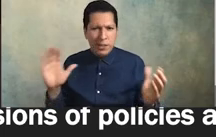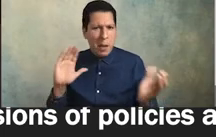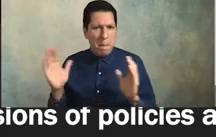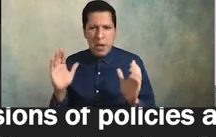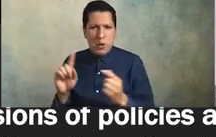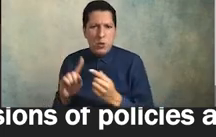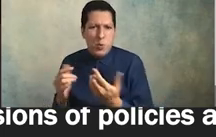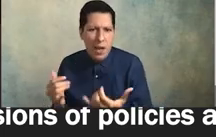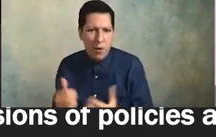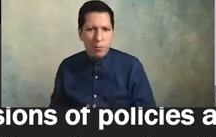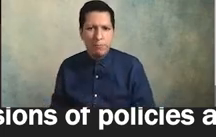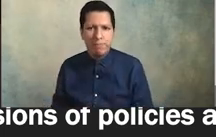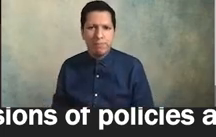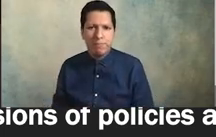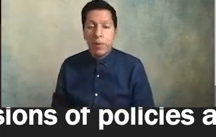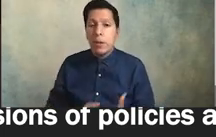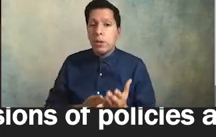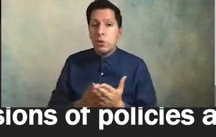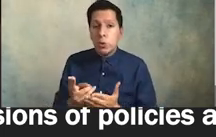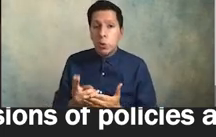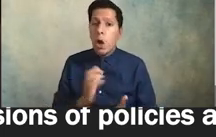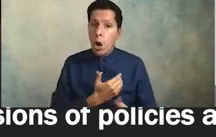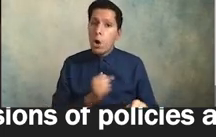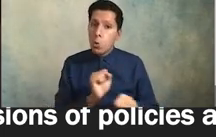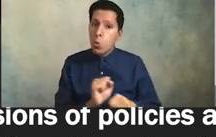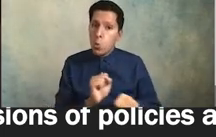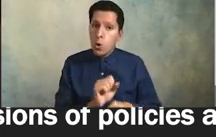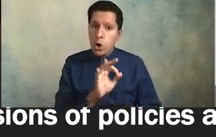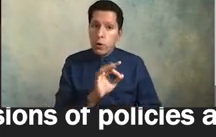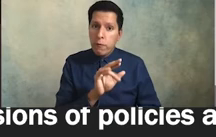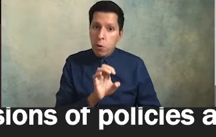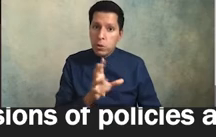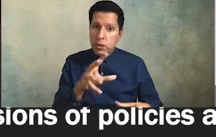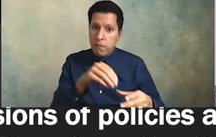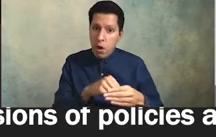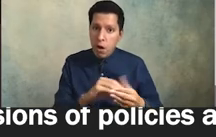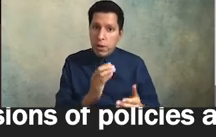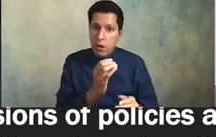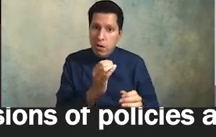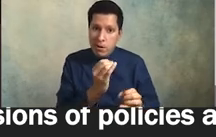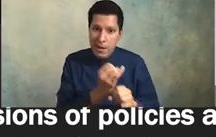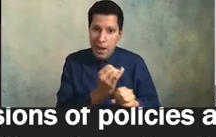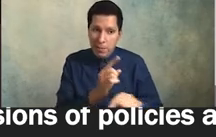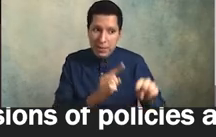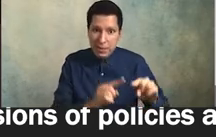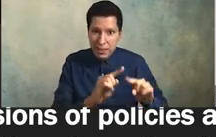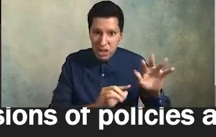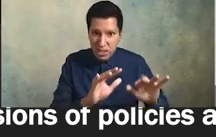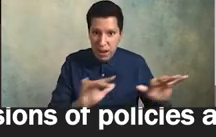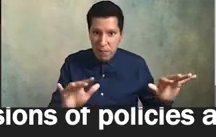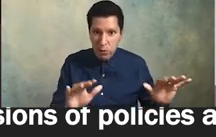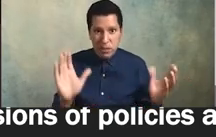the truth is our workforces on our campuses were not as diverse as they are now so it really was